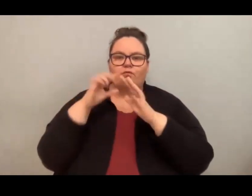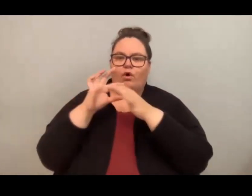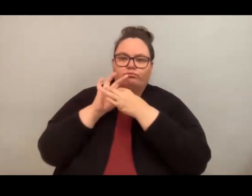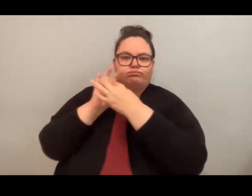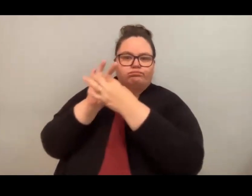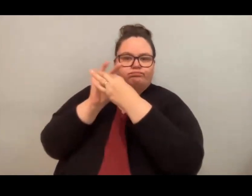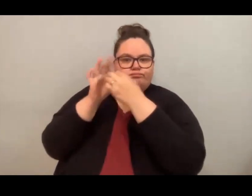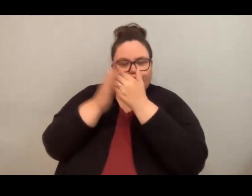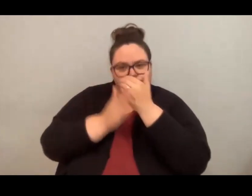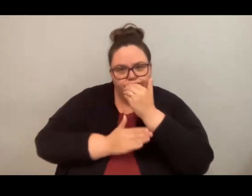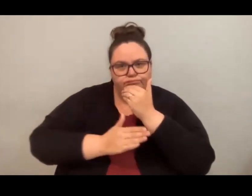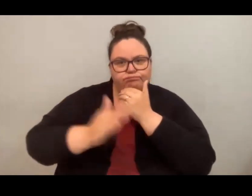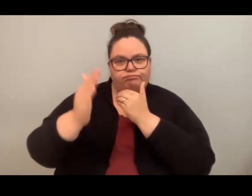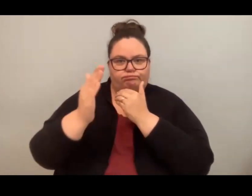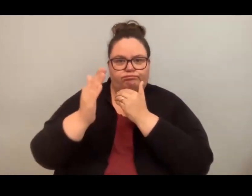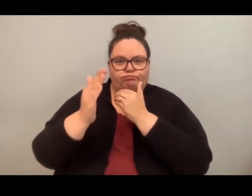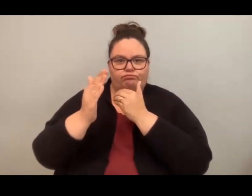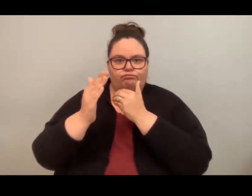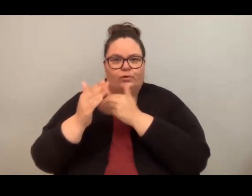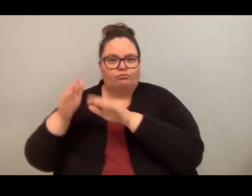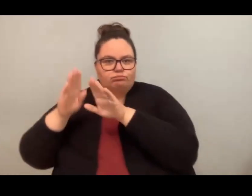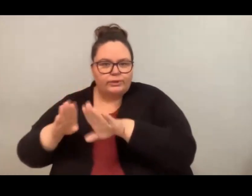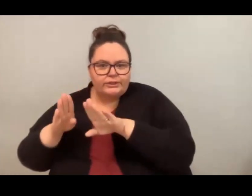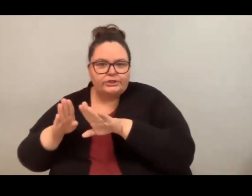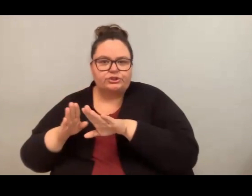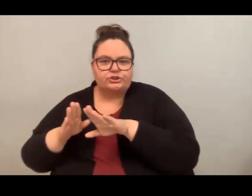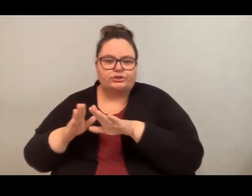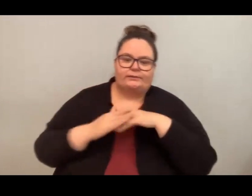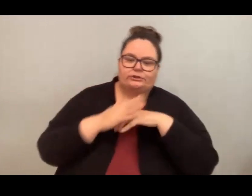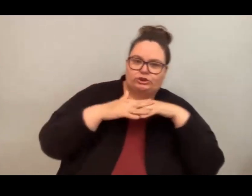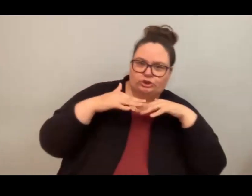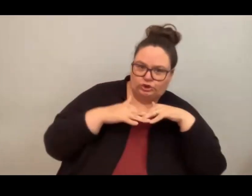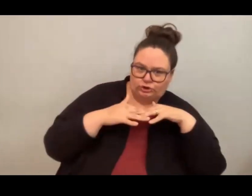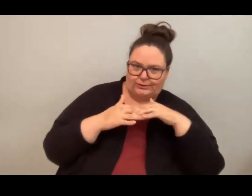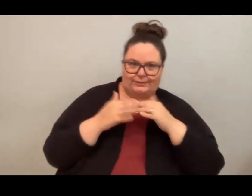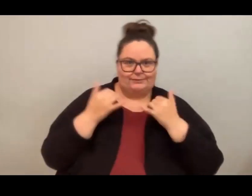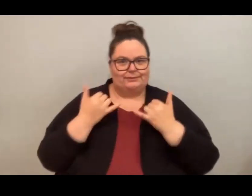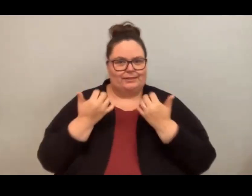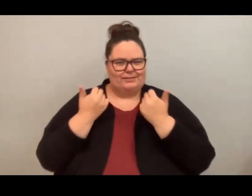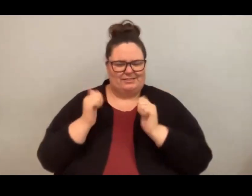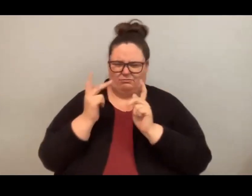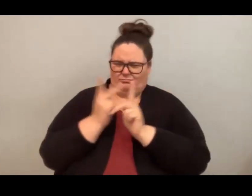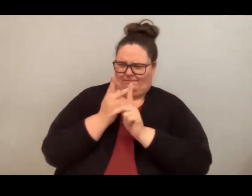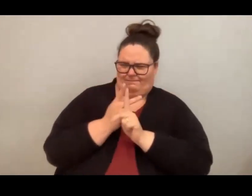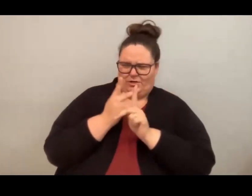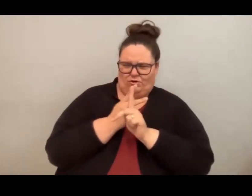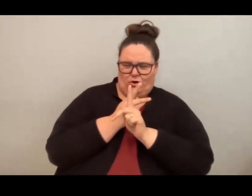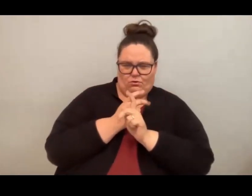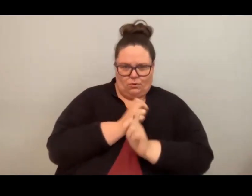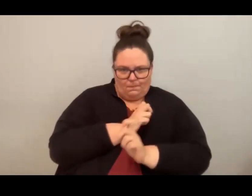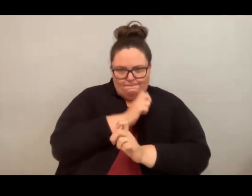between nations and as we all know today we are still trying to find our way back to those treaty